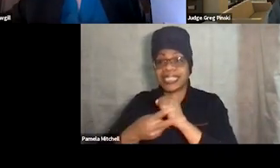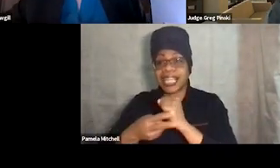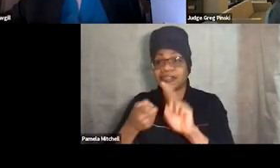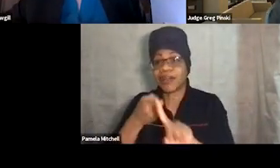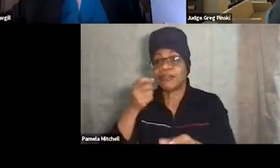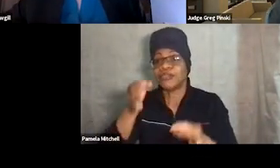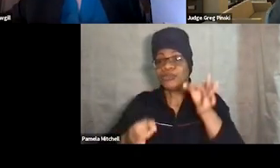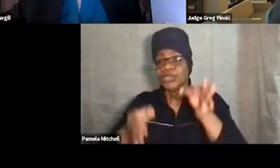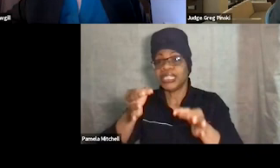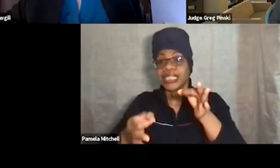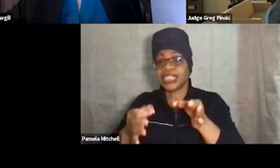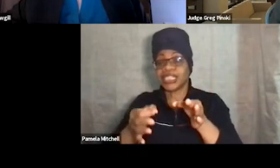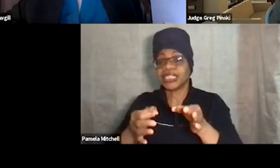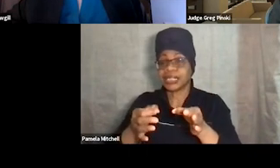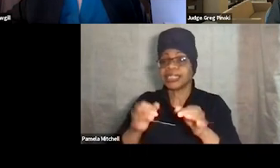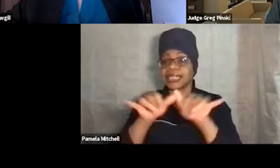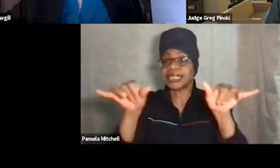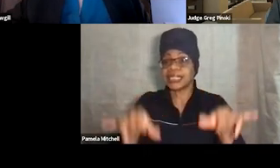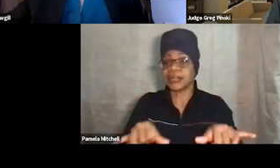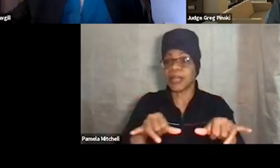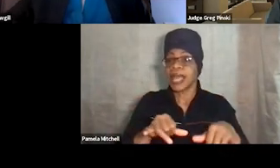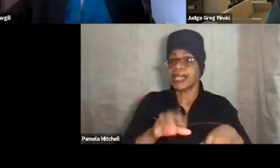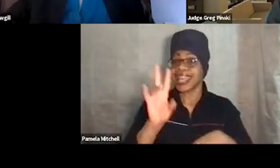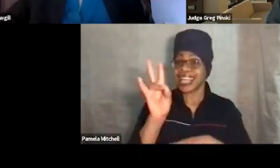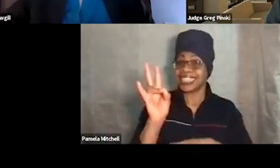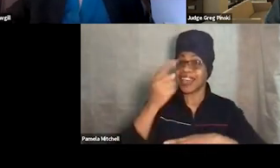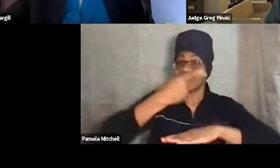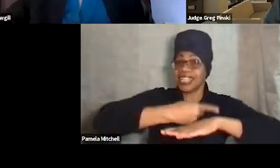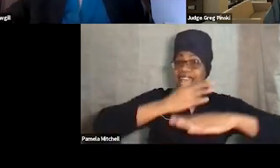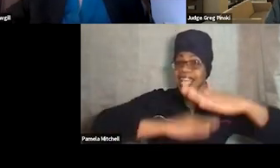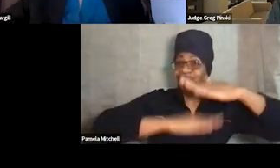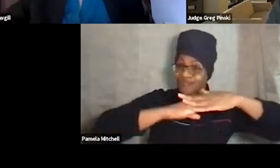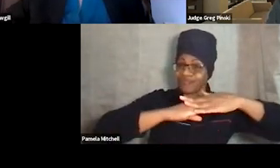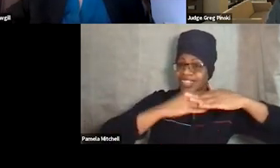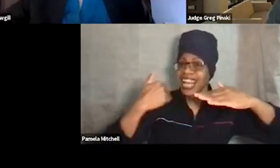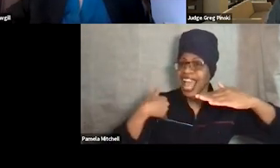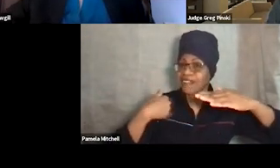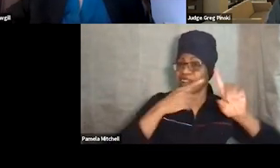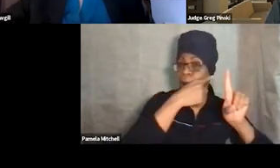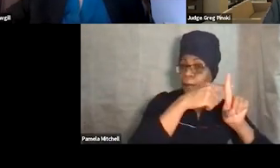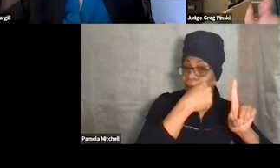Once you start hitting that seven-day mark, rather than having a positive impact on recidivism,